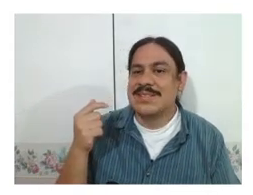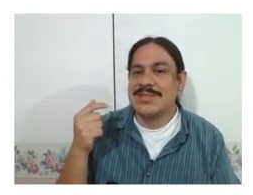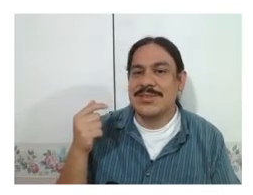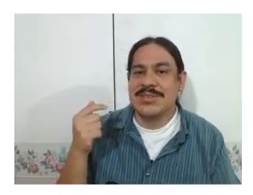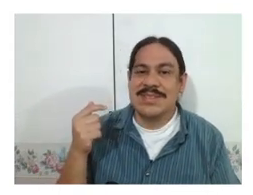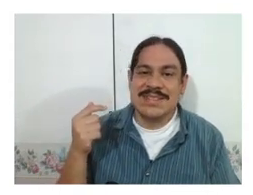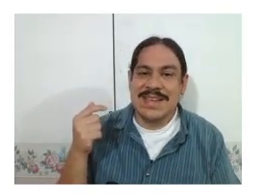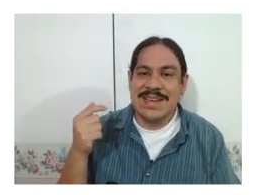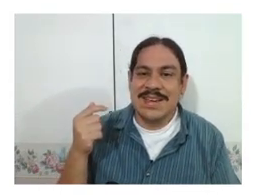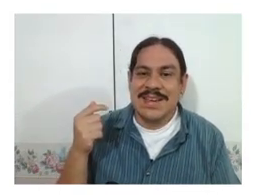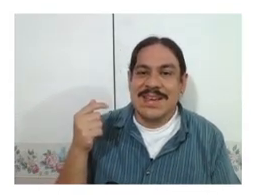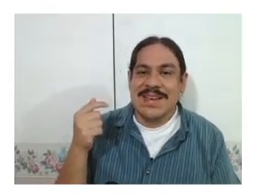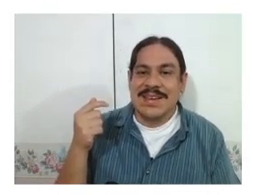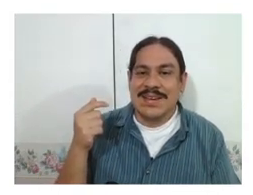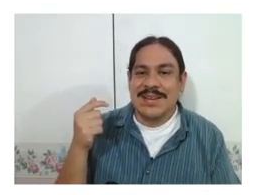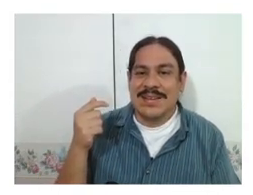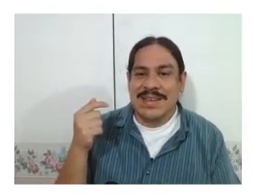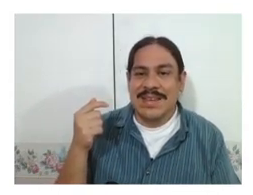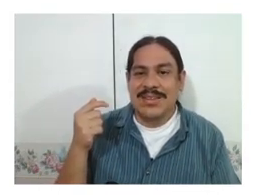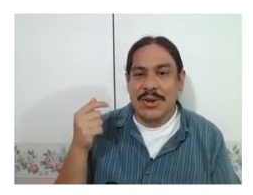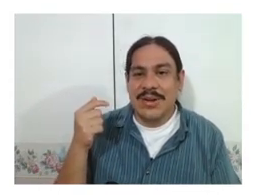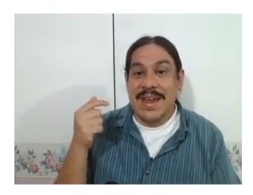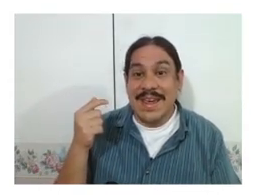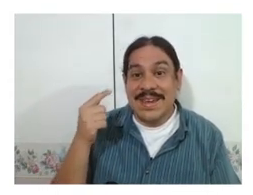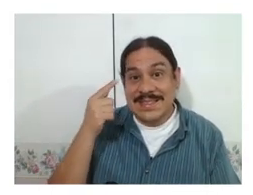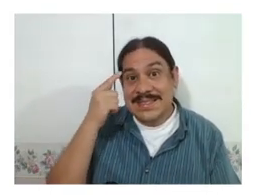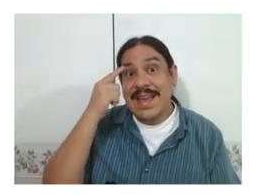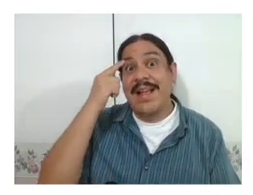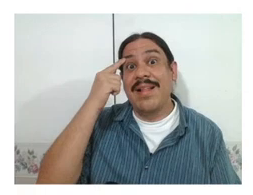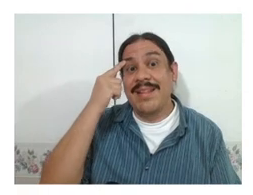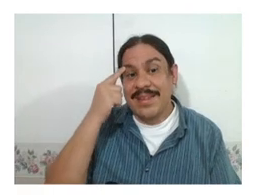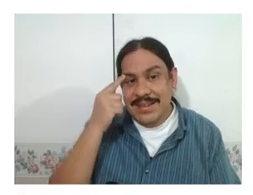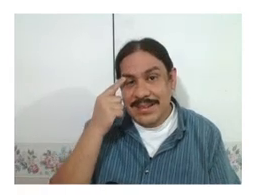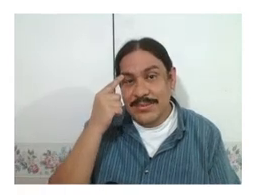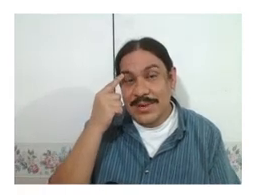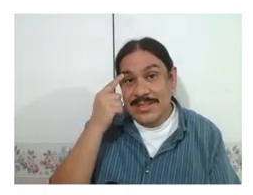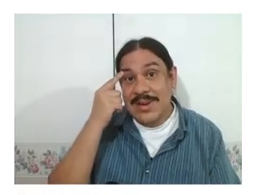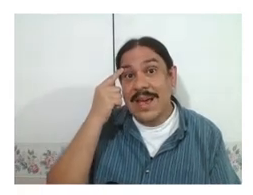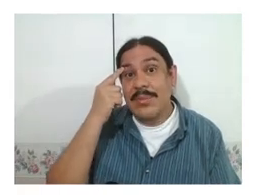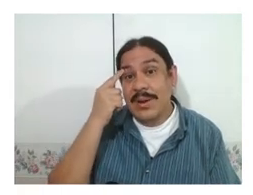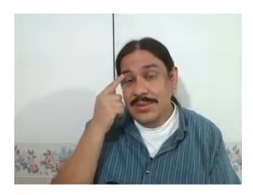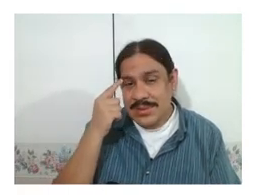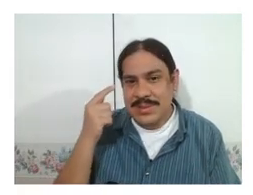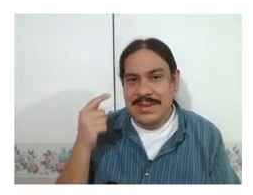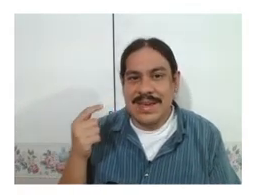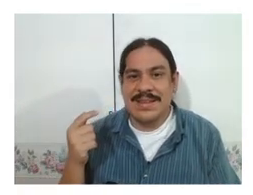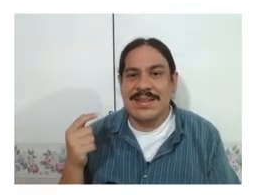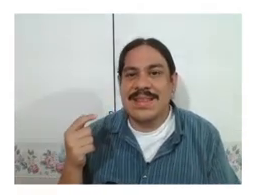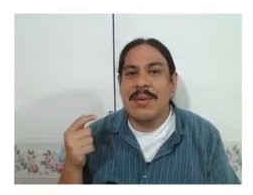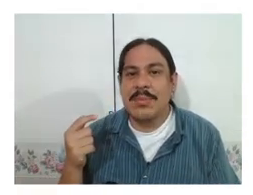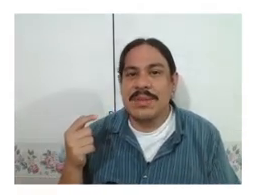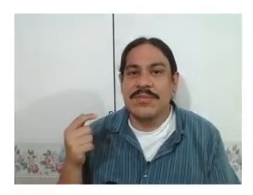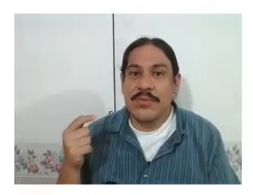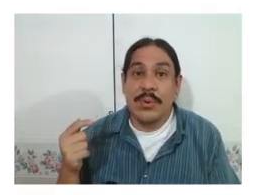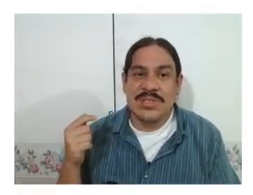so you can say 'he learned ASL' and then raised your eyebrow to indicate